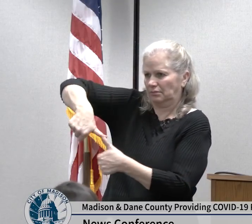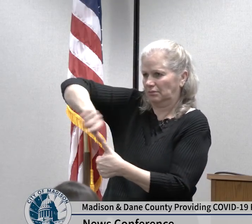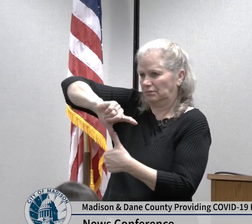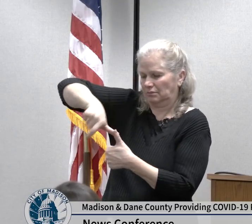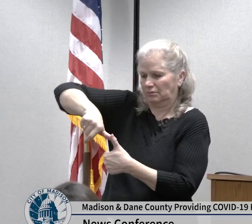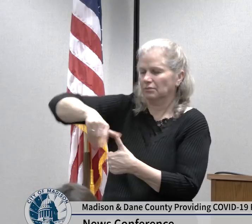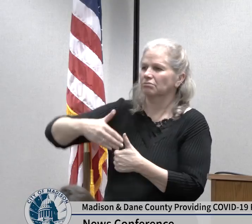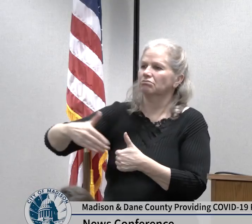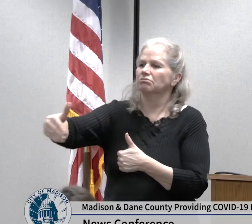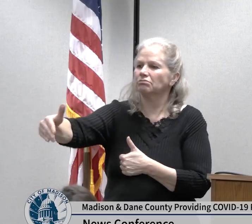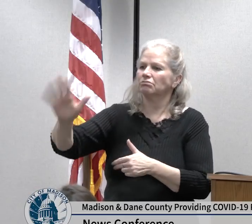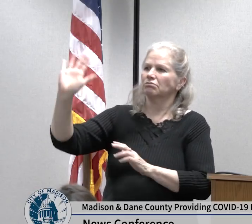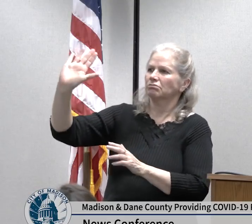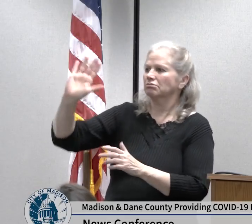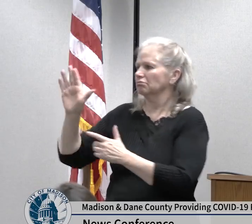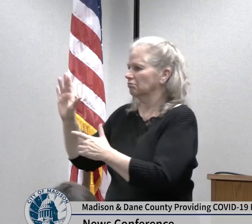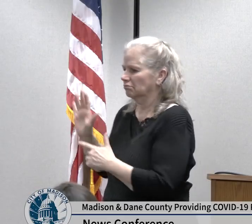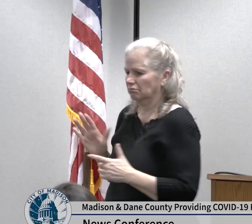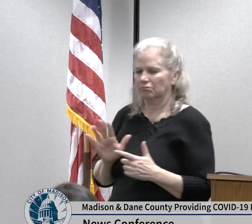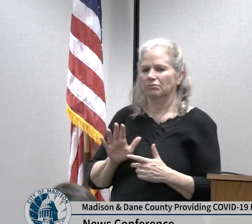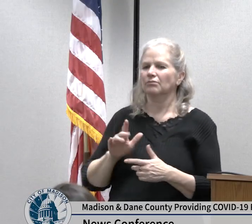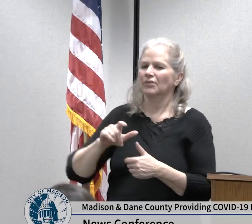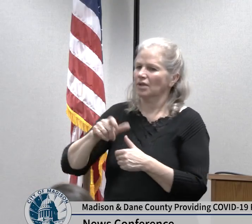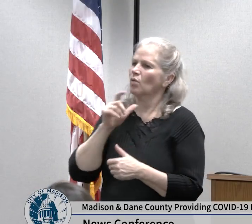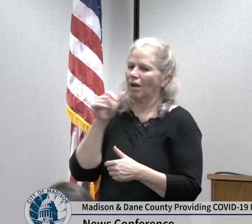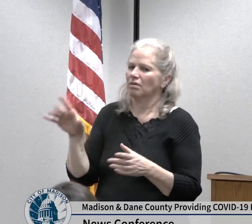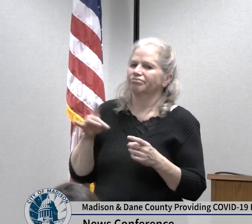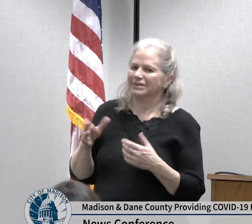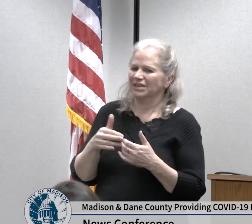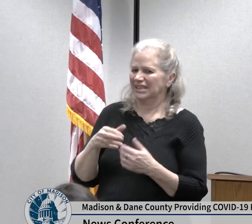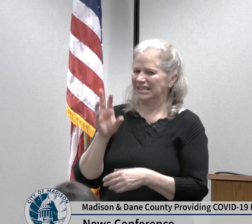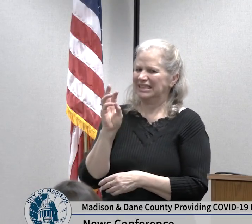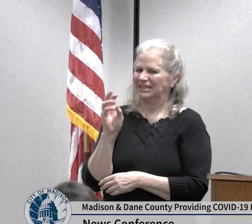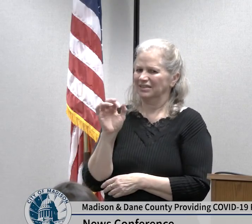participation in large groups which put you or your employees in close proximity